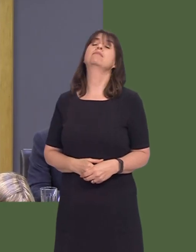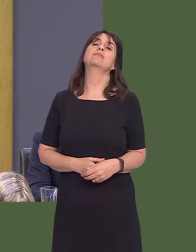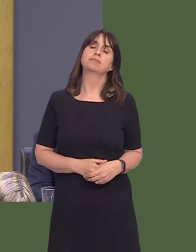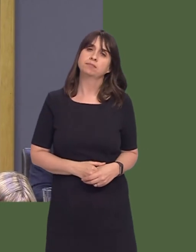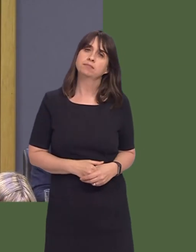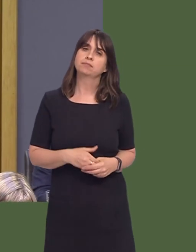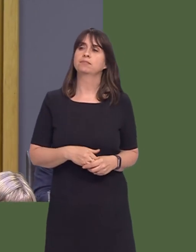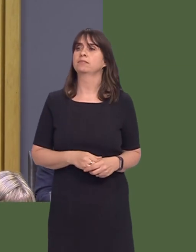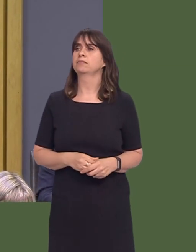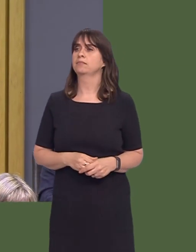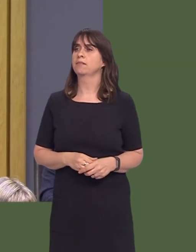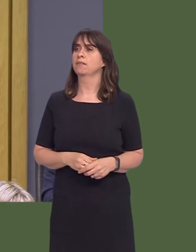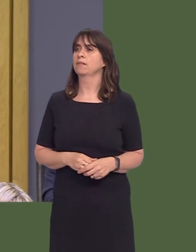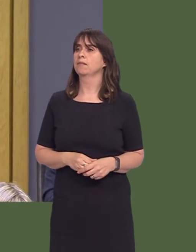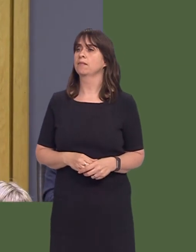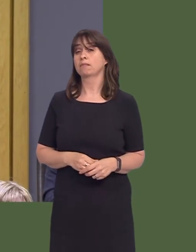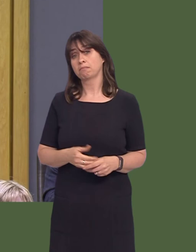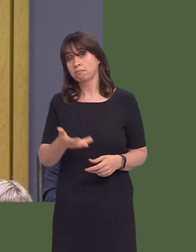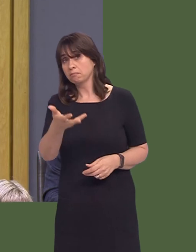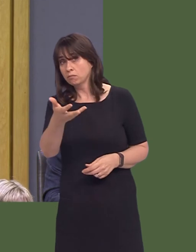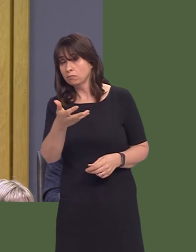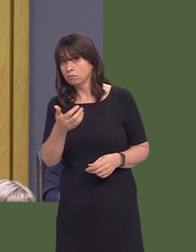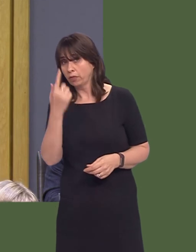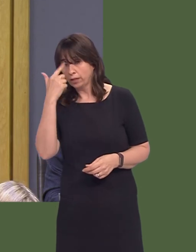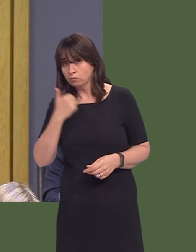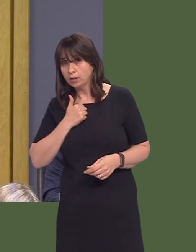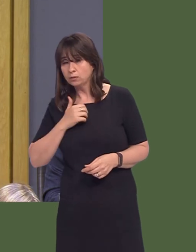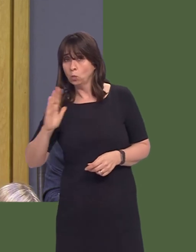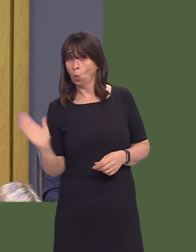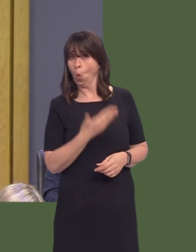for that response. Does the First Minister agree that all children deserve to be able